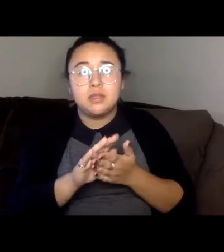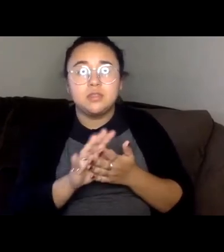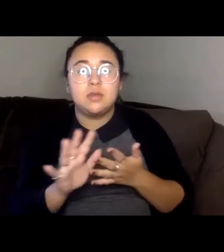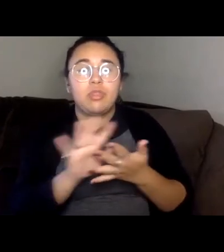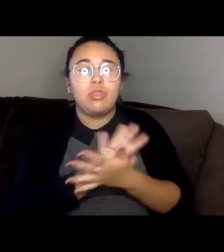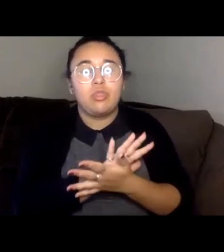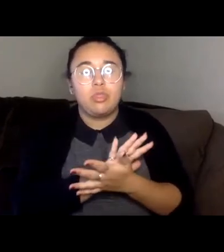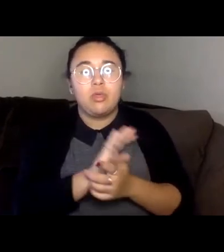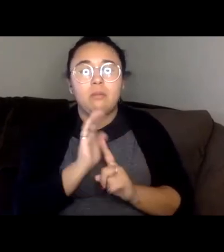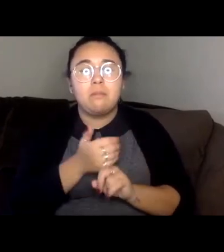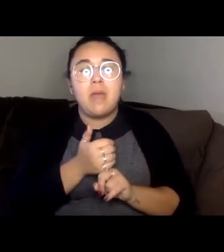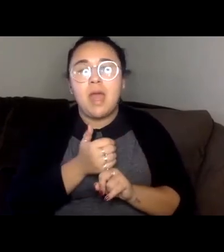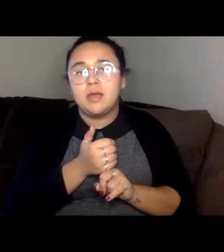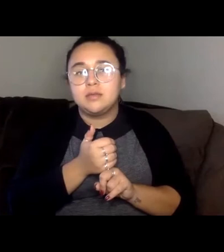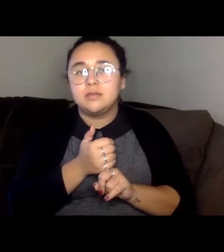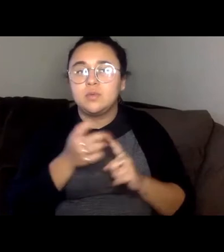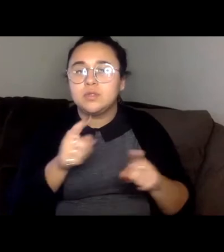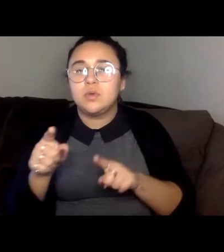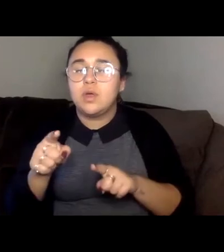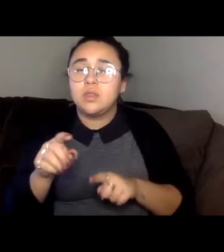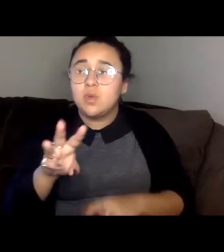These Westerners wave their emotions like a national flag.